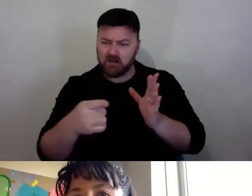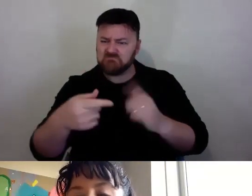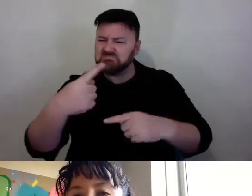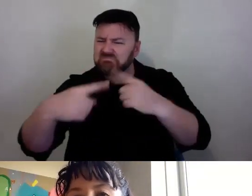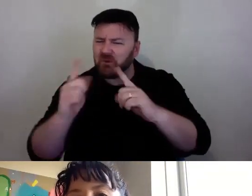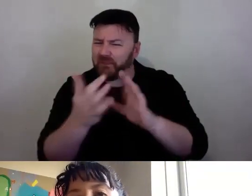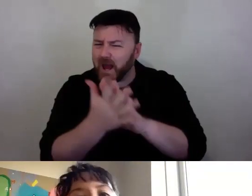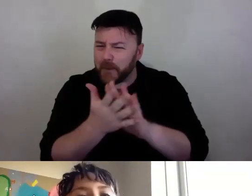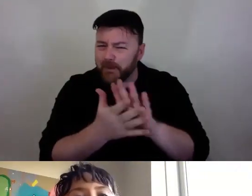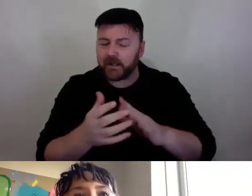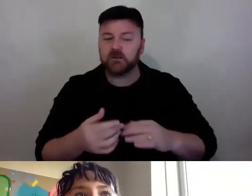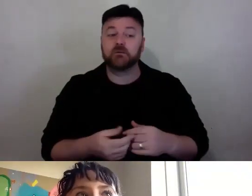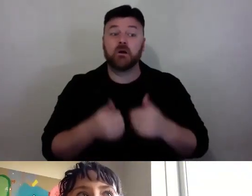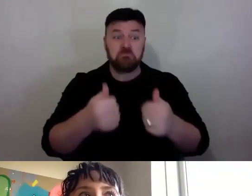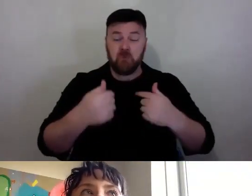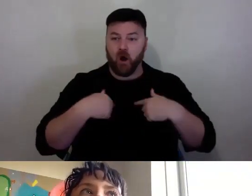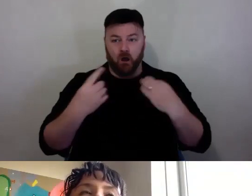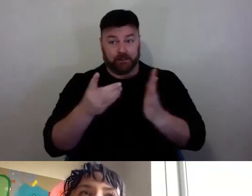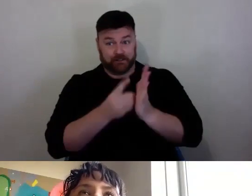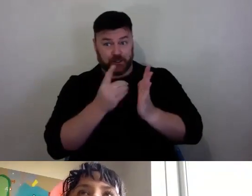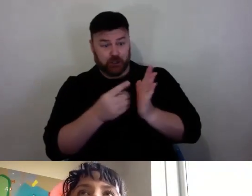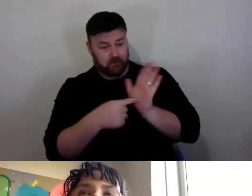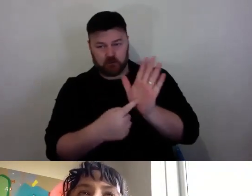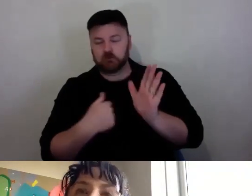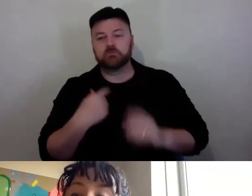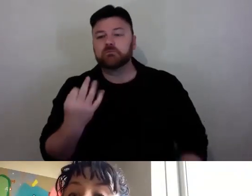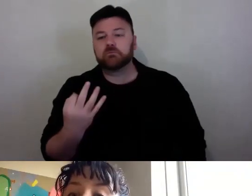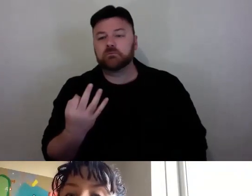that I think about it is just the history, certainly within a history